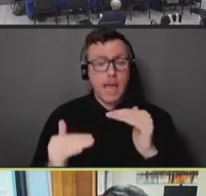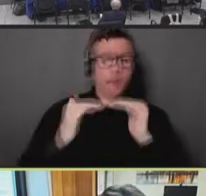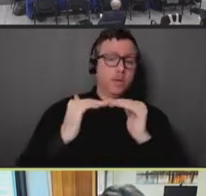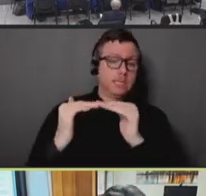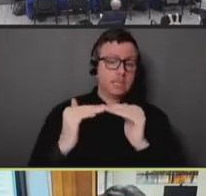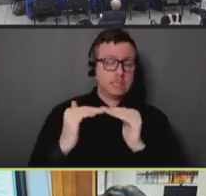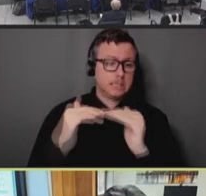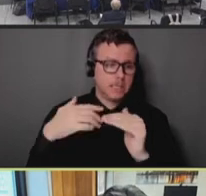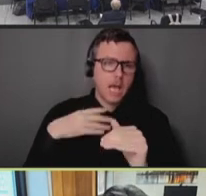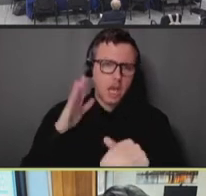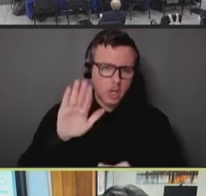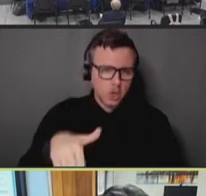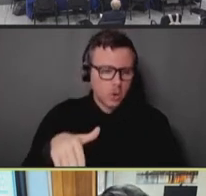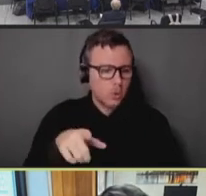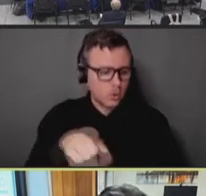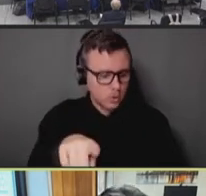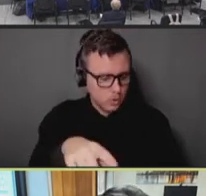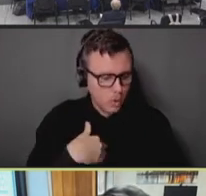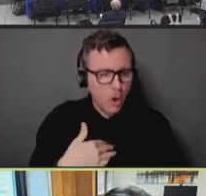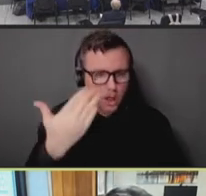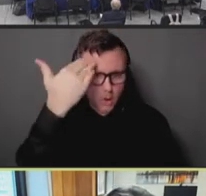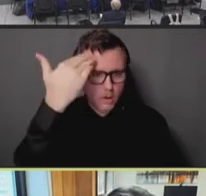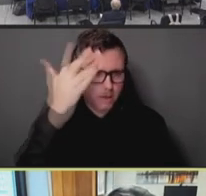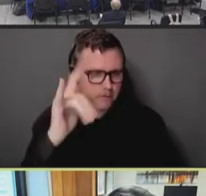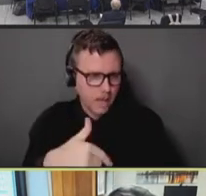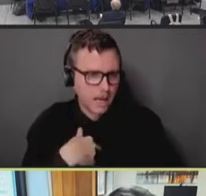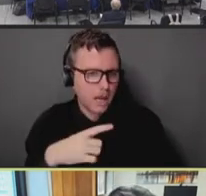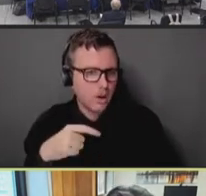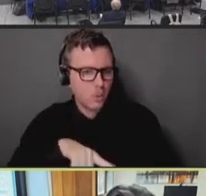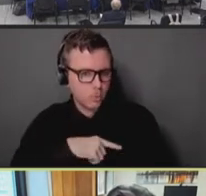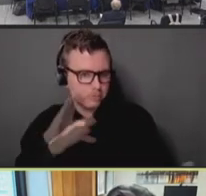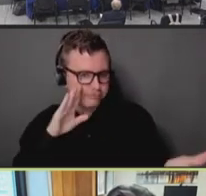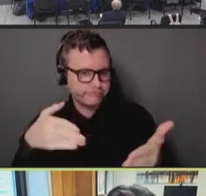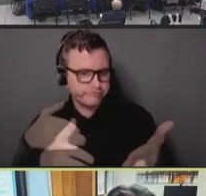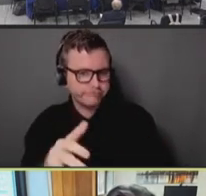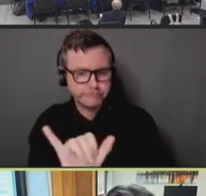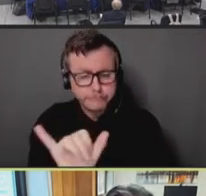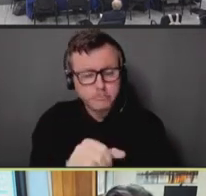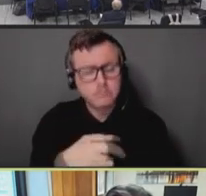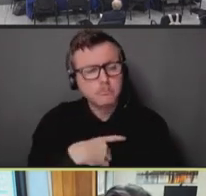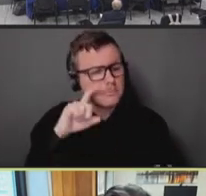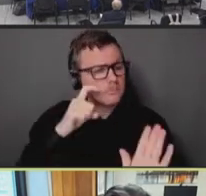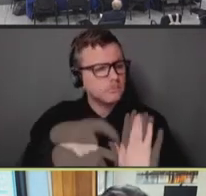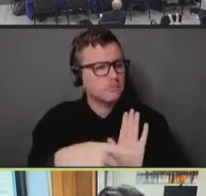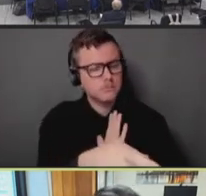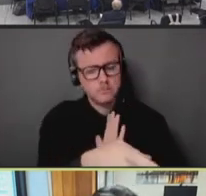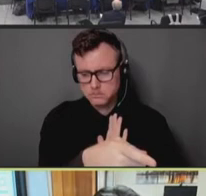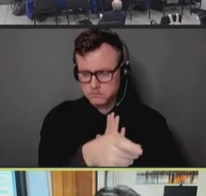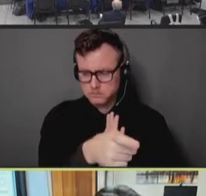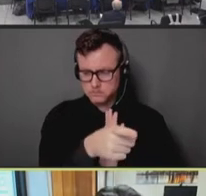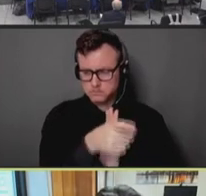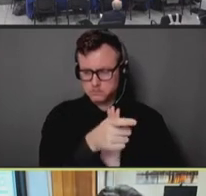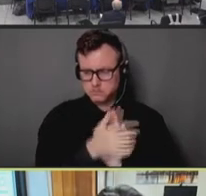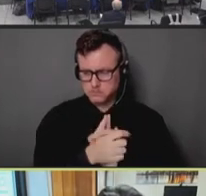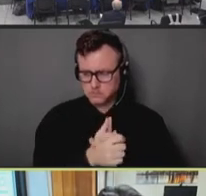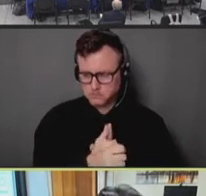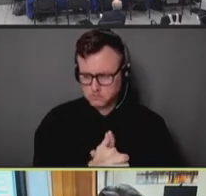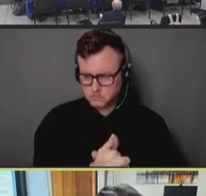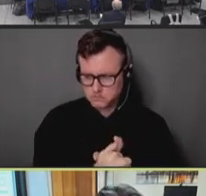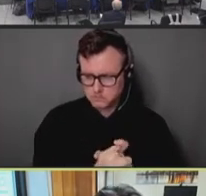and certainly a focus of ours. Next slide. As you can see here, the light purple bar is our